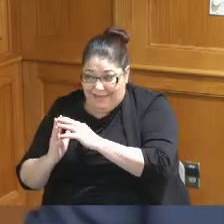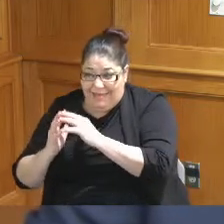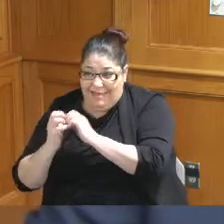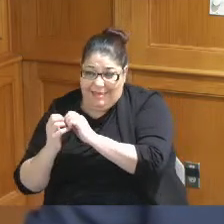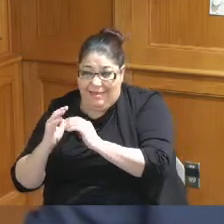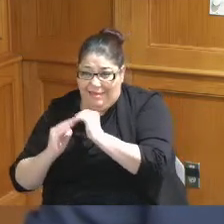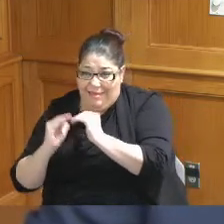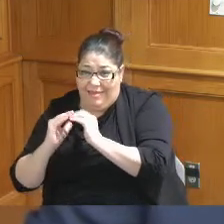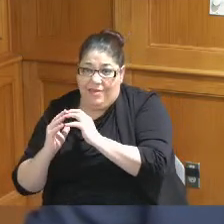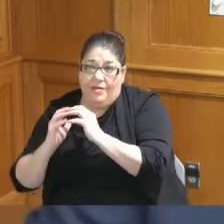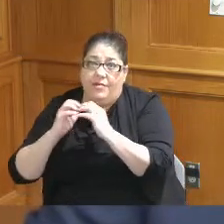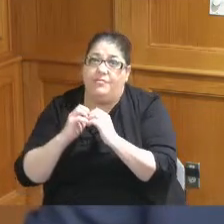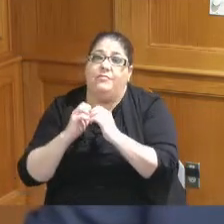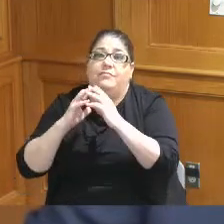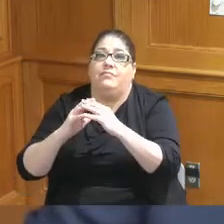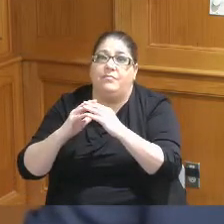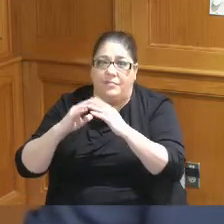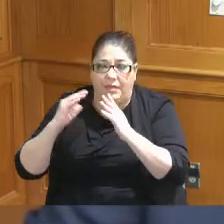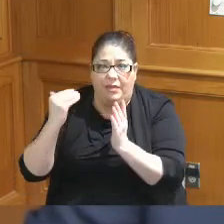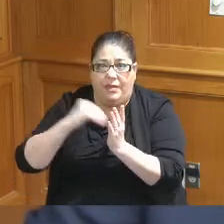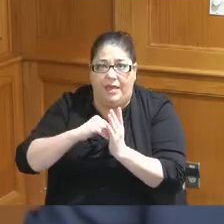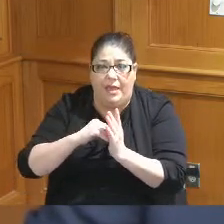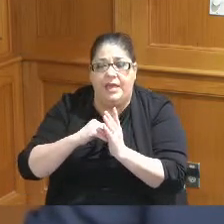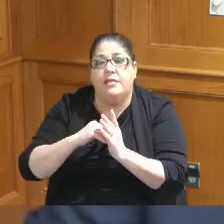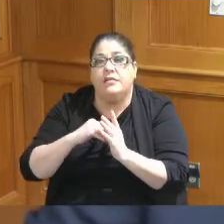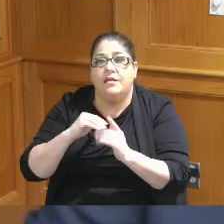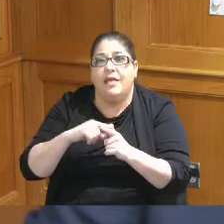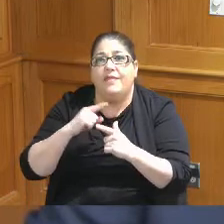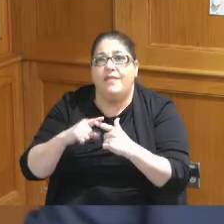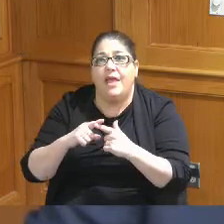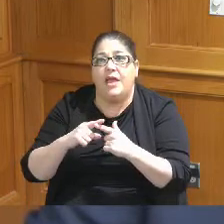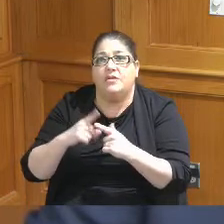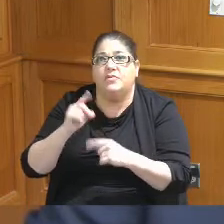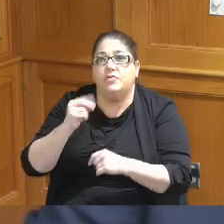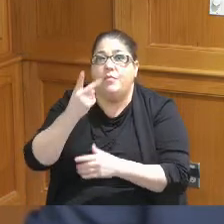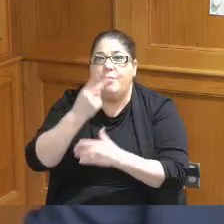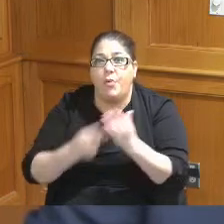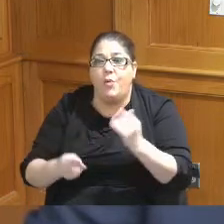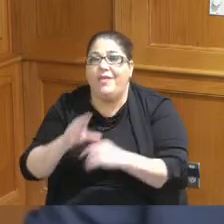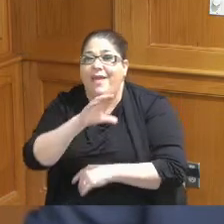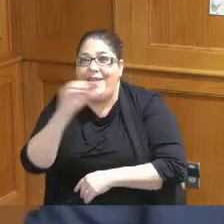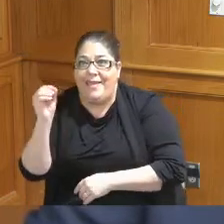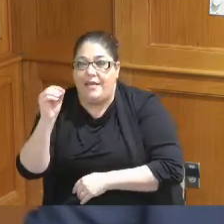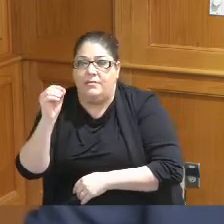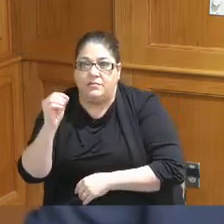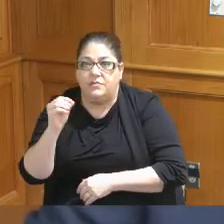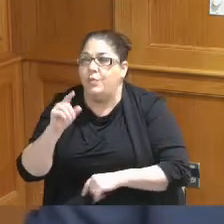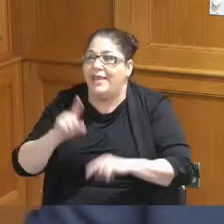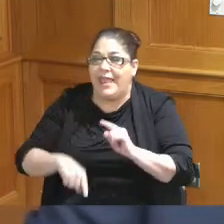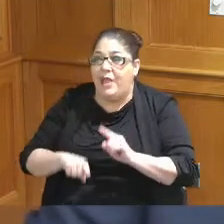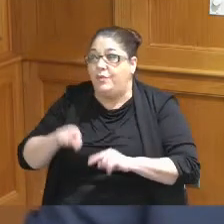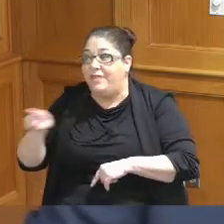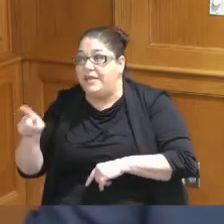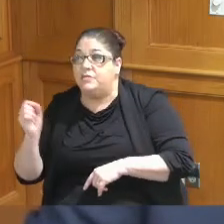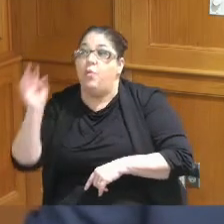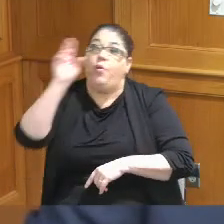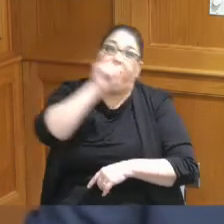position ourselves to do both and it's not either or it can't be either or it can't be we're going